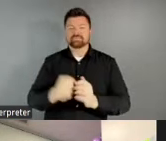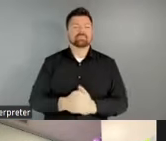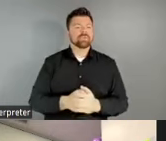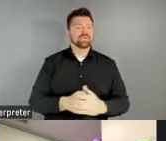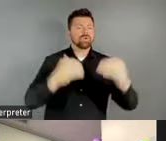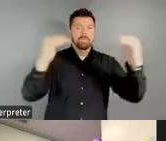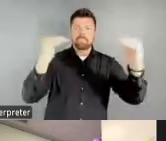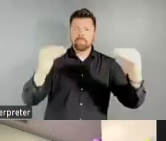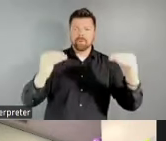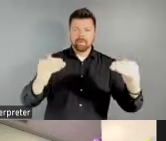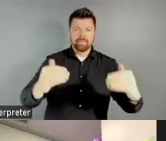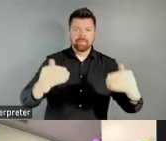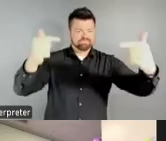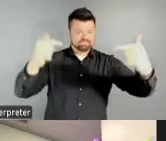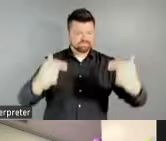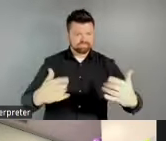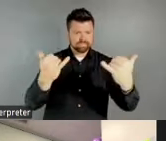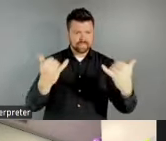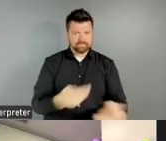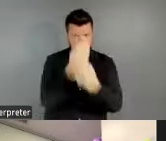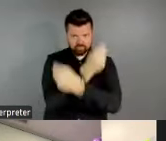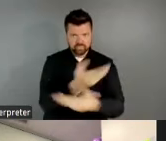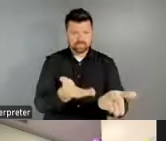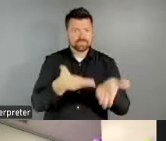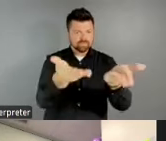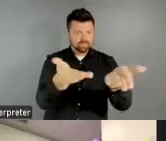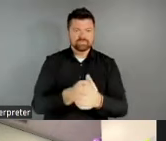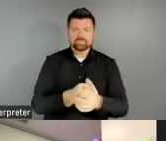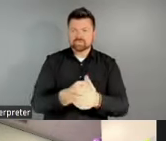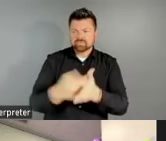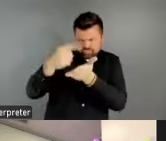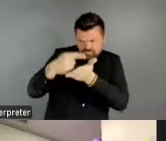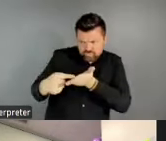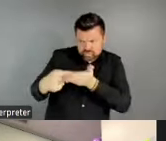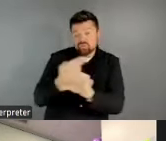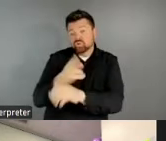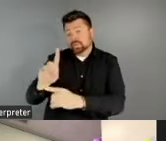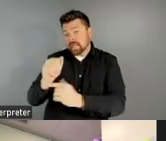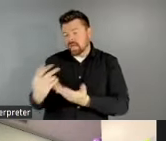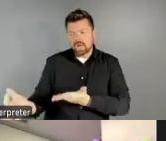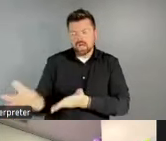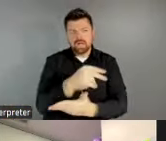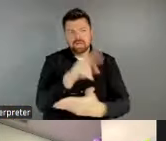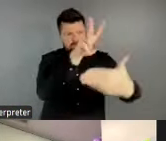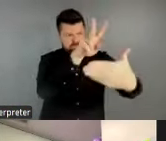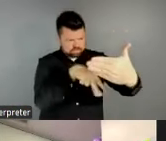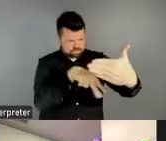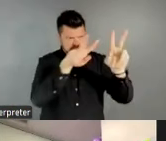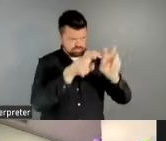some interim findings. Using data we currently have based on NEA applicants, as well as state